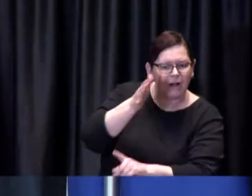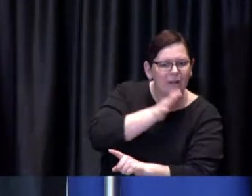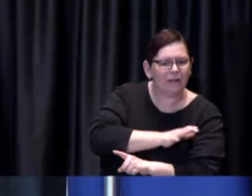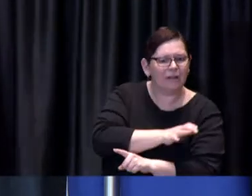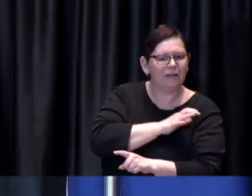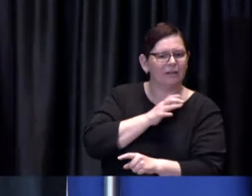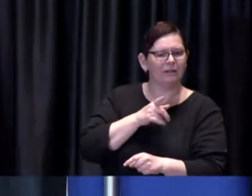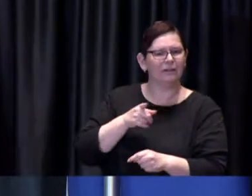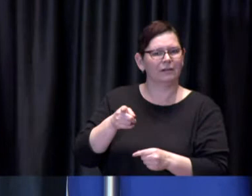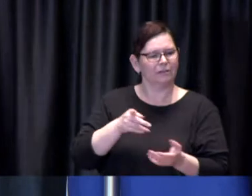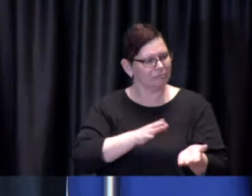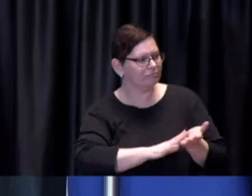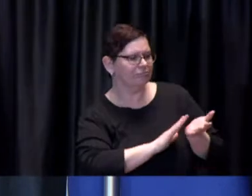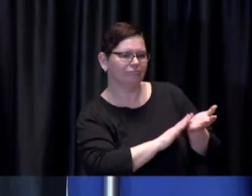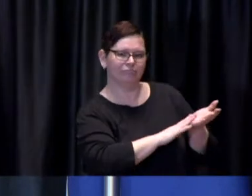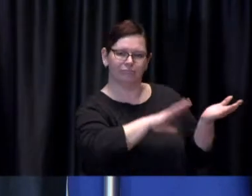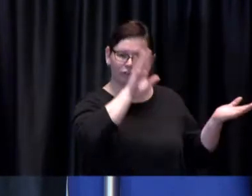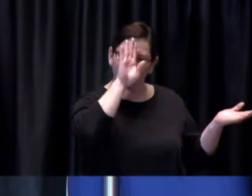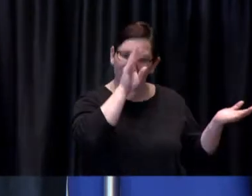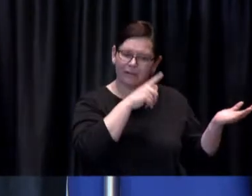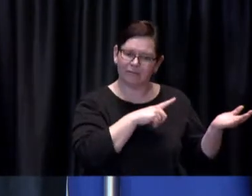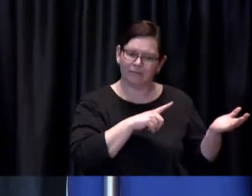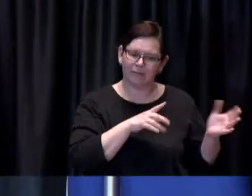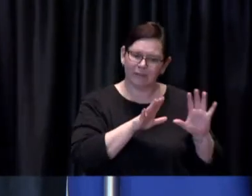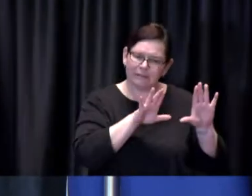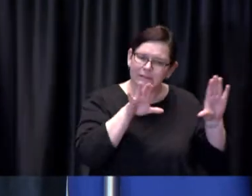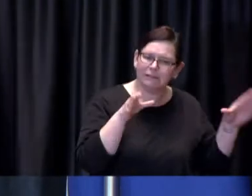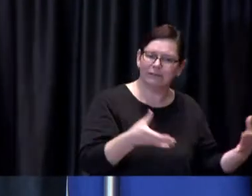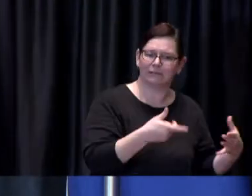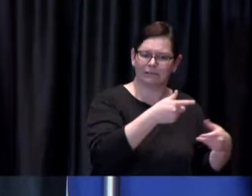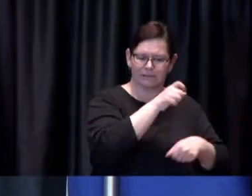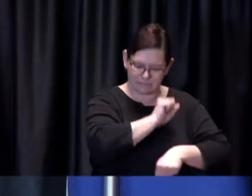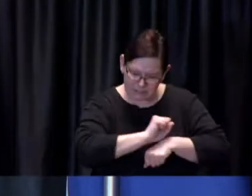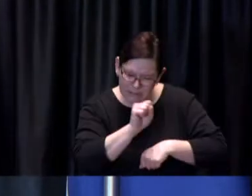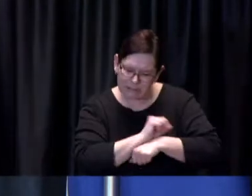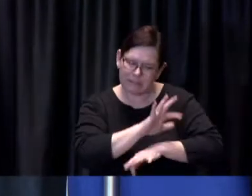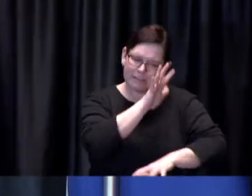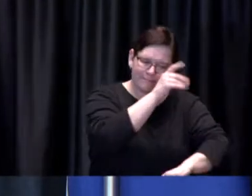those who have been actively engaged in getting these mass immunization clinics up and running